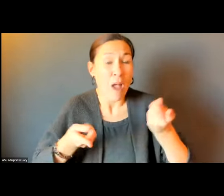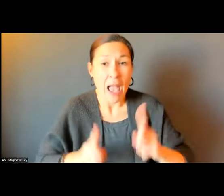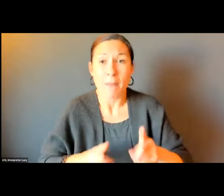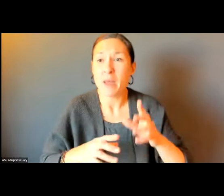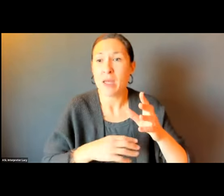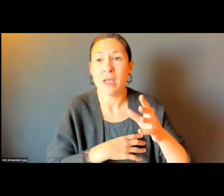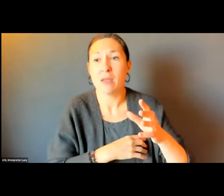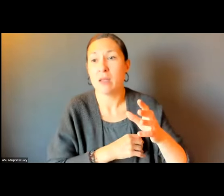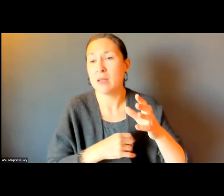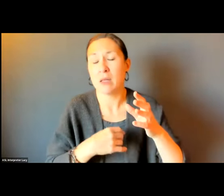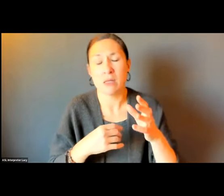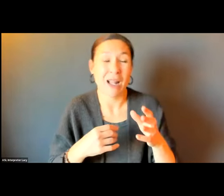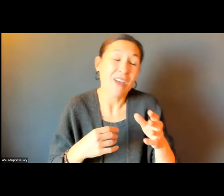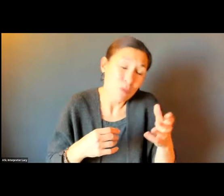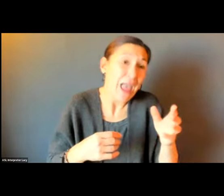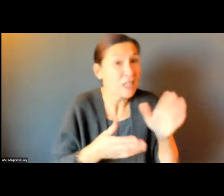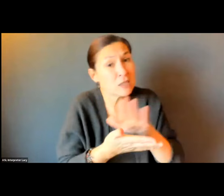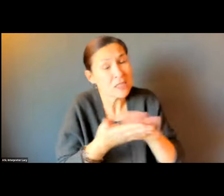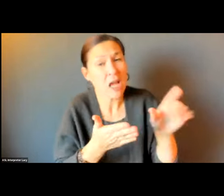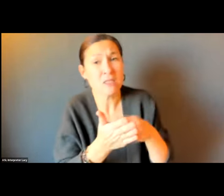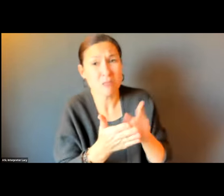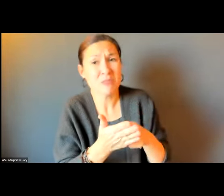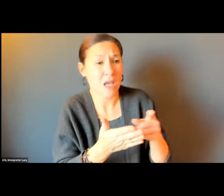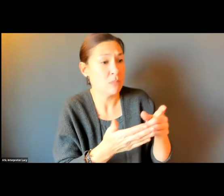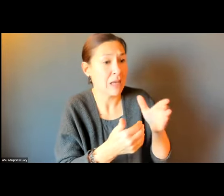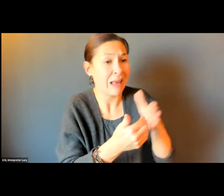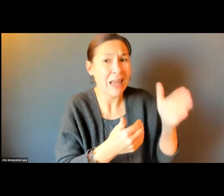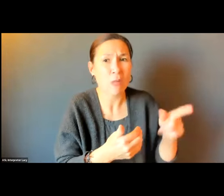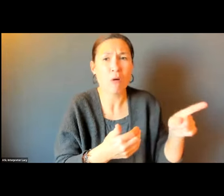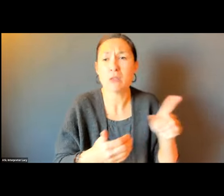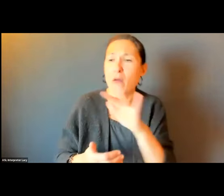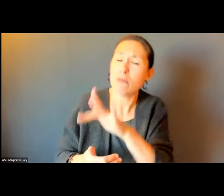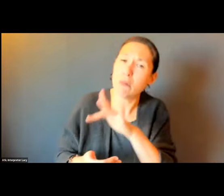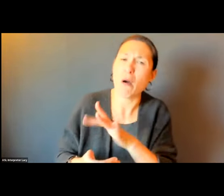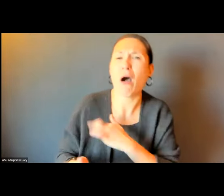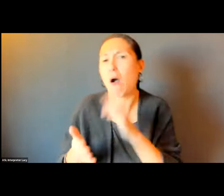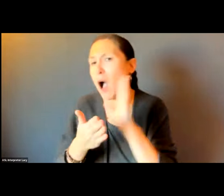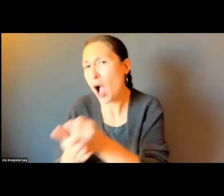STOPS. AND SOMETIMES THE PEOPLE THAT SHOVEL THINGS OUT OVERBOOK THEMSELVES. MAYBE DON'T GET TO YOU FOR A